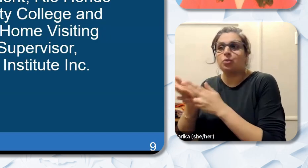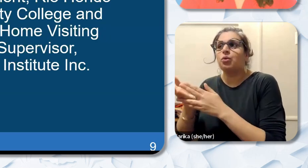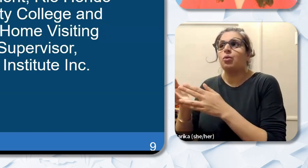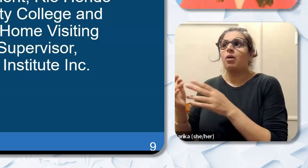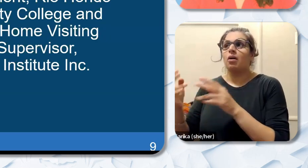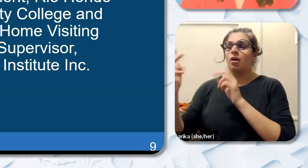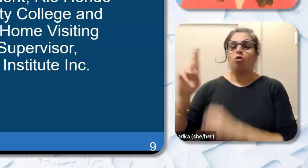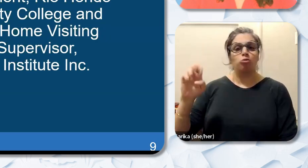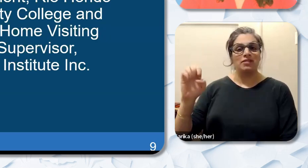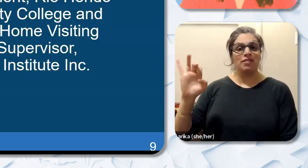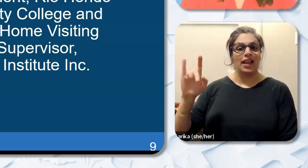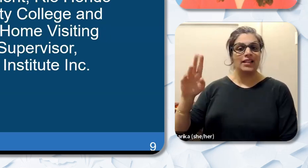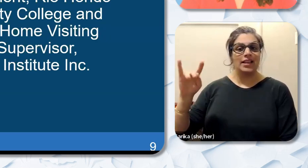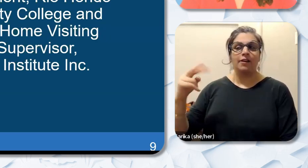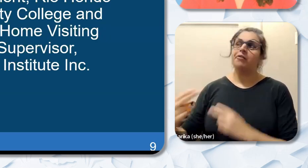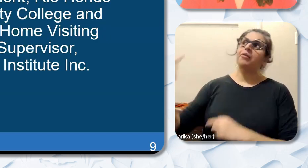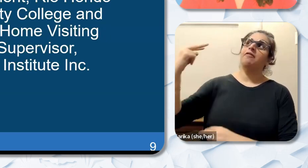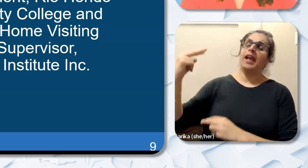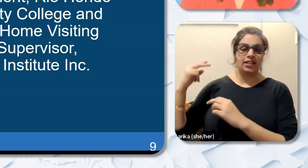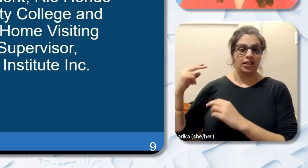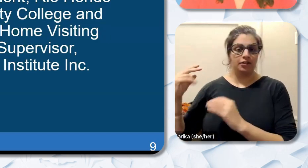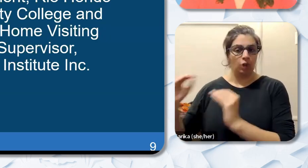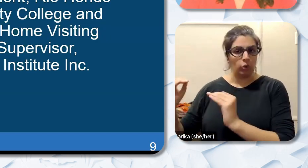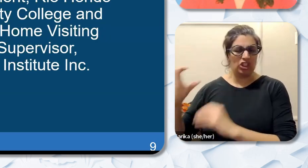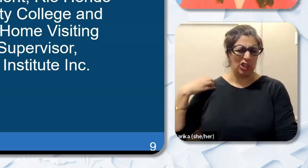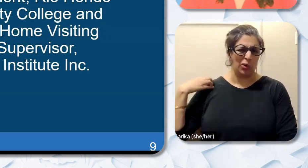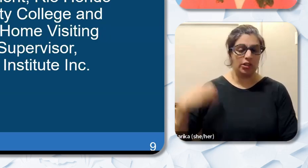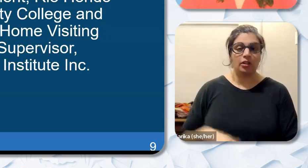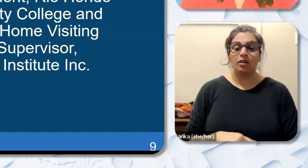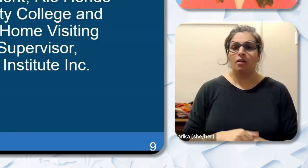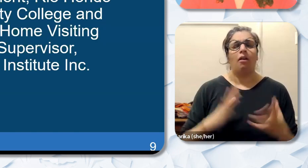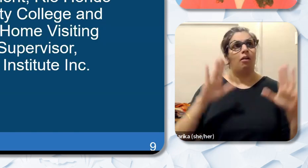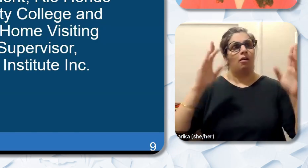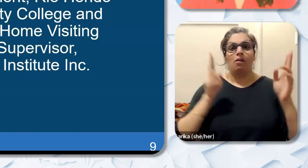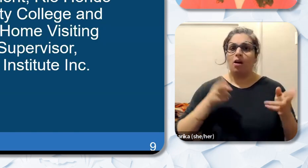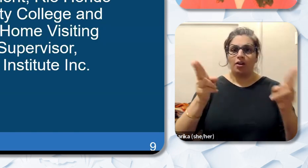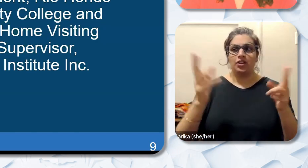for her to share her knowledge and experiences with others in the preschool through third grade